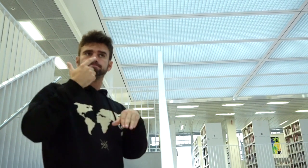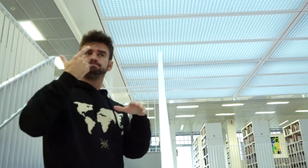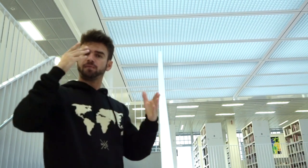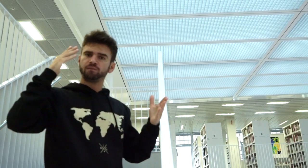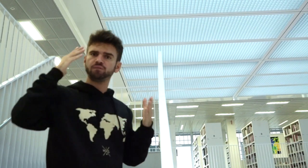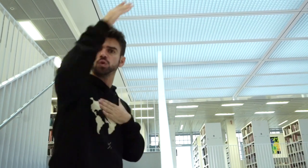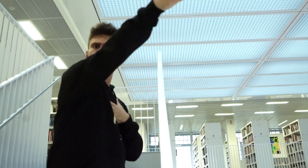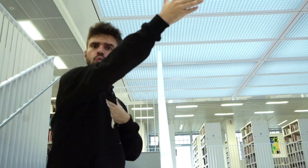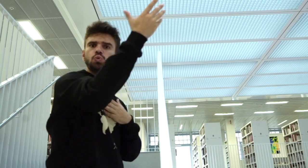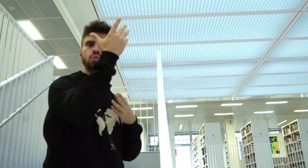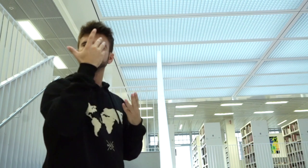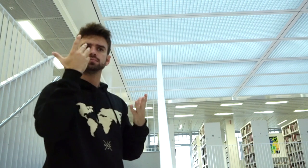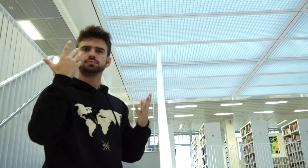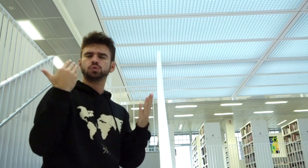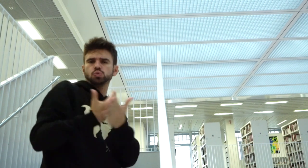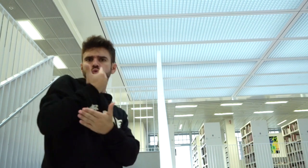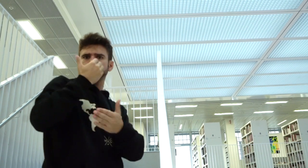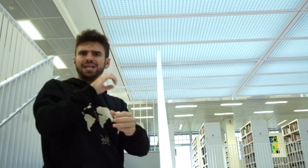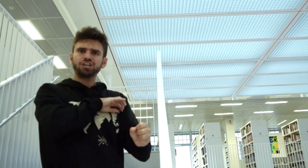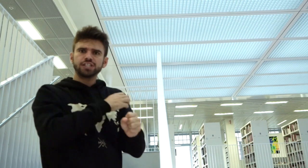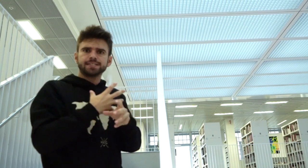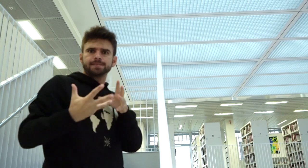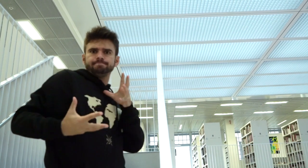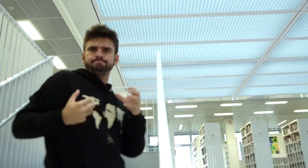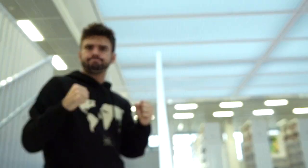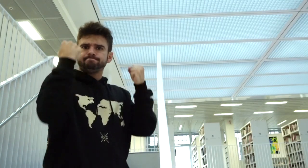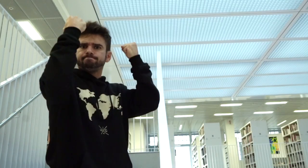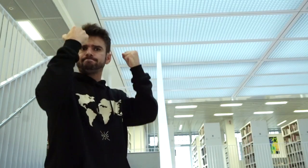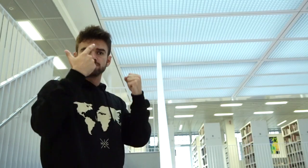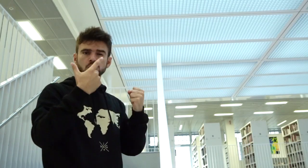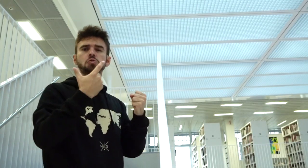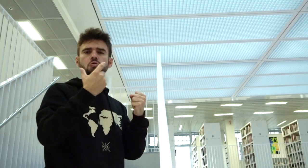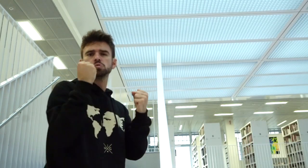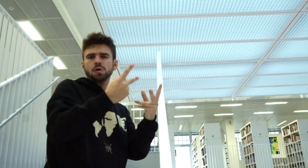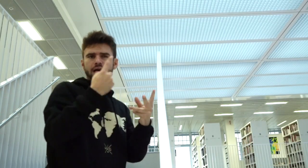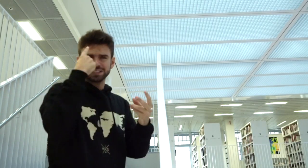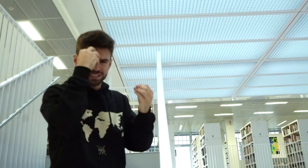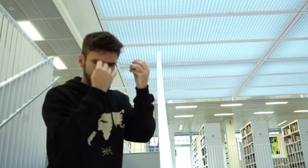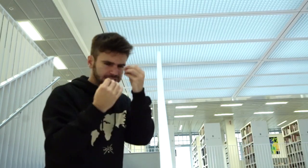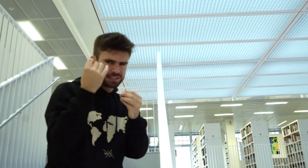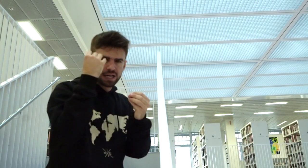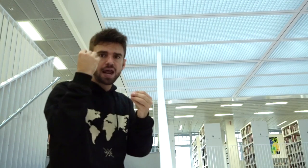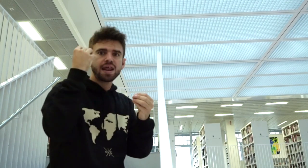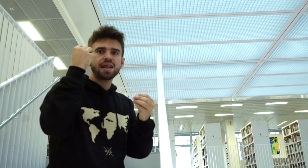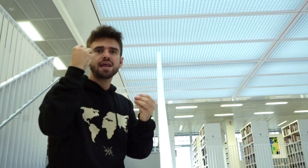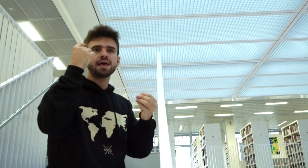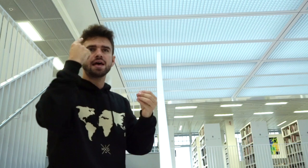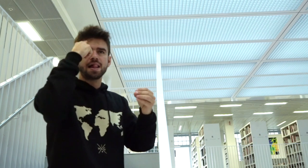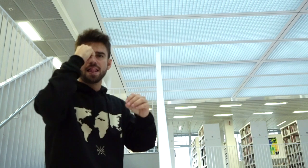Something that is perceived to be a future city centre growing out of the location of the library. From there, they started designing this library.